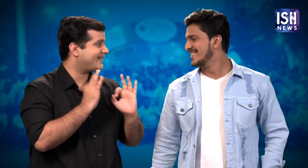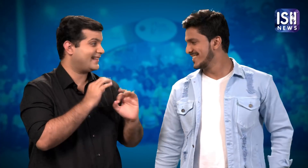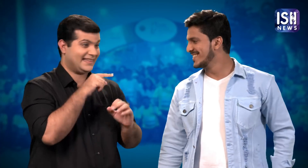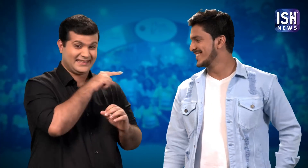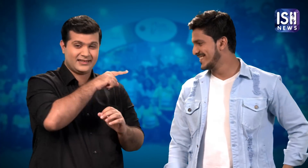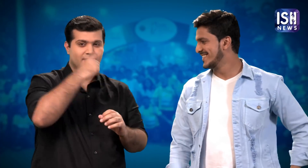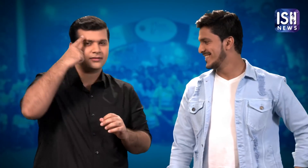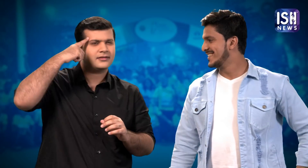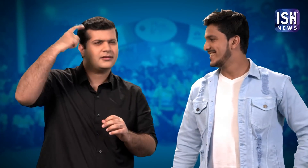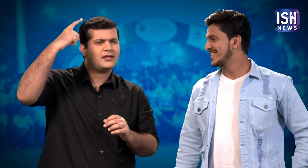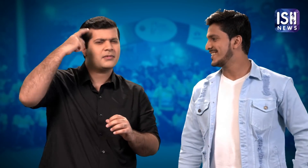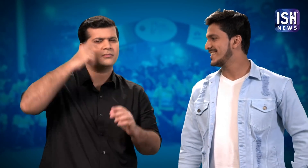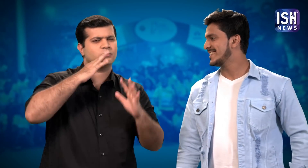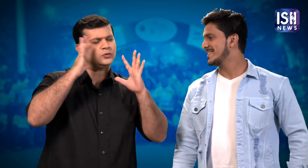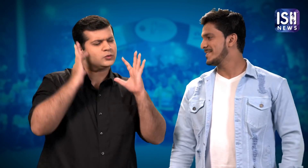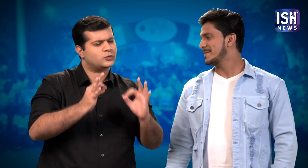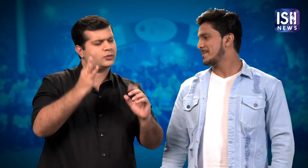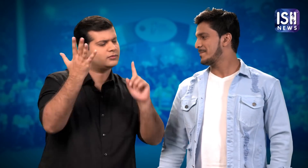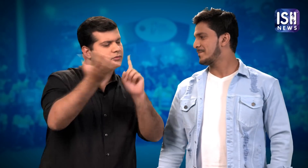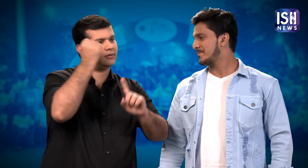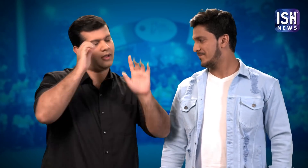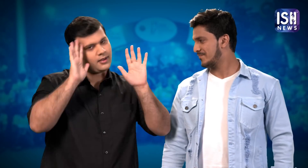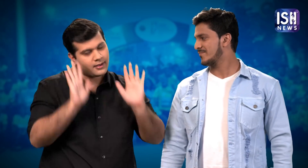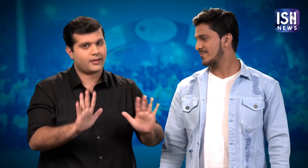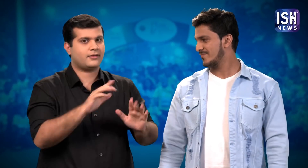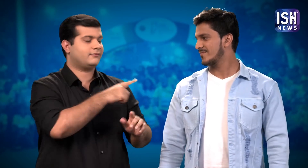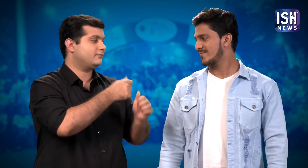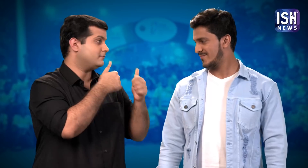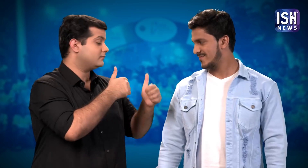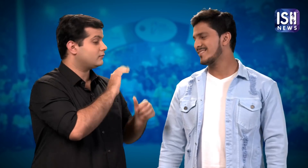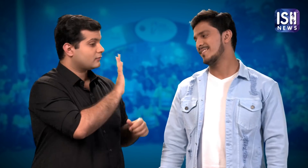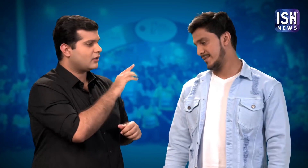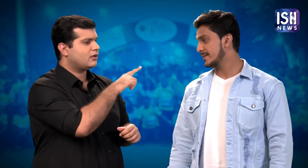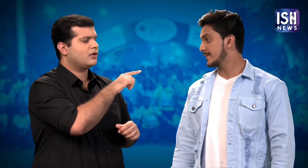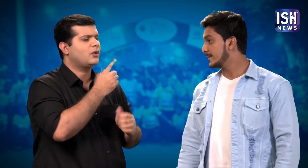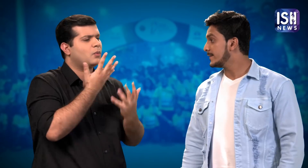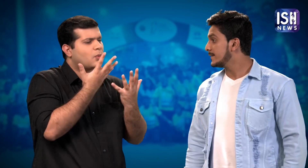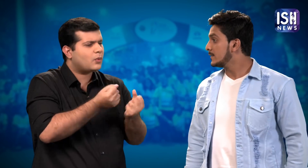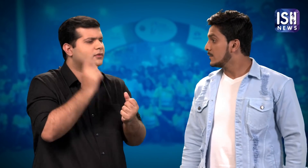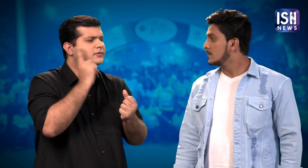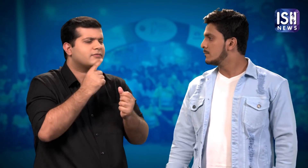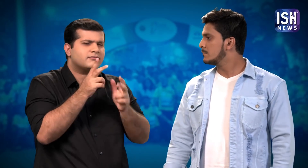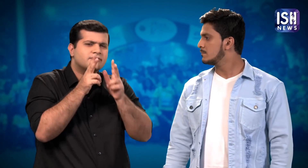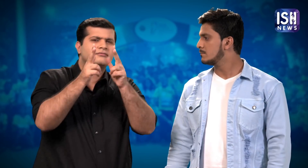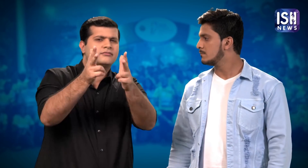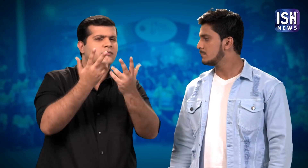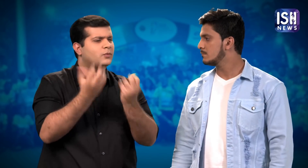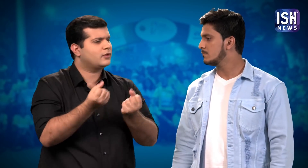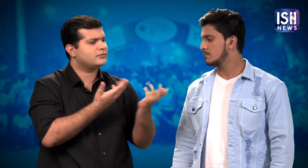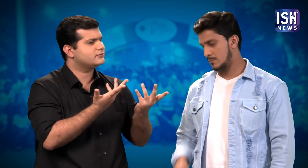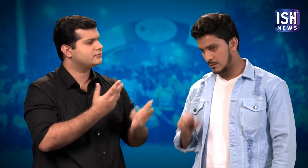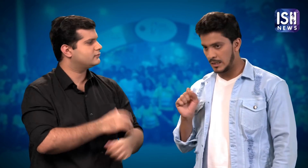Your dream will surely come true! What message would you like to give the Deaf community?